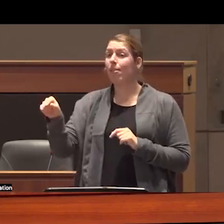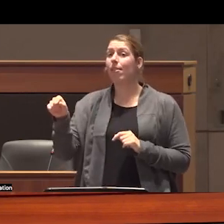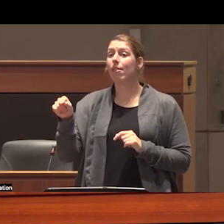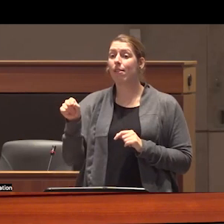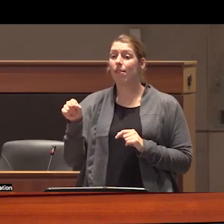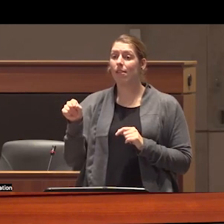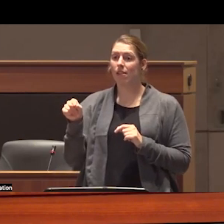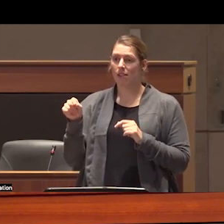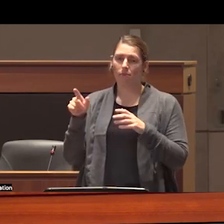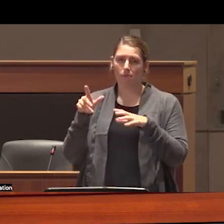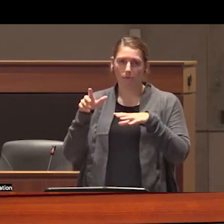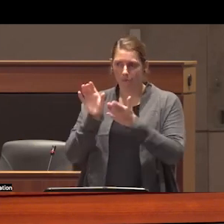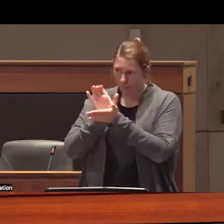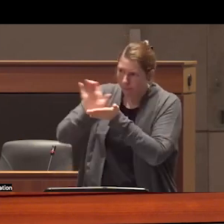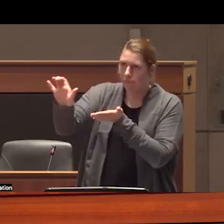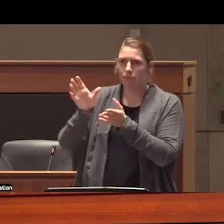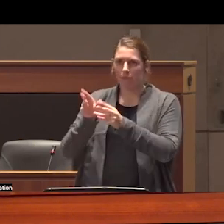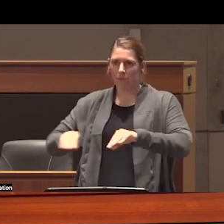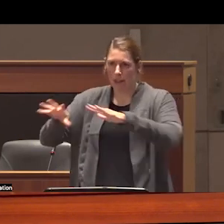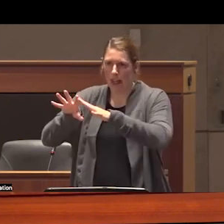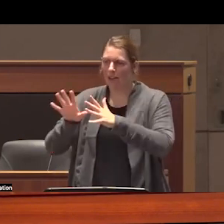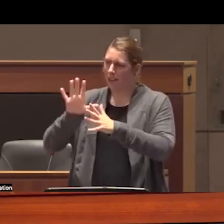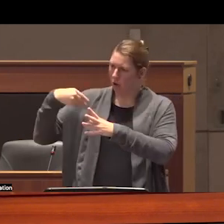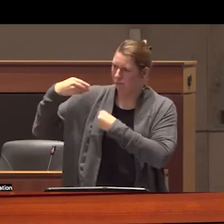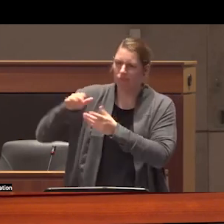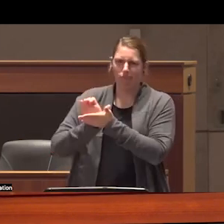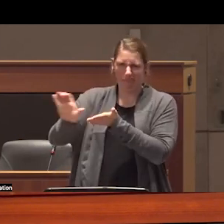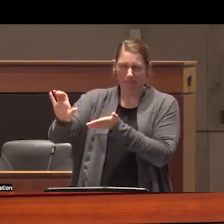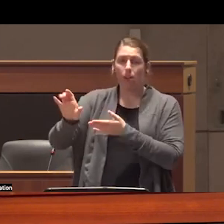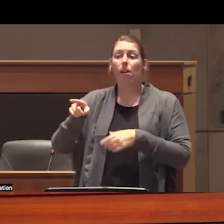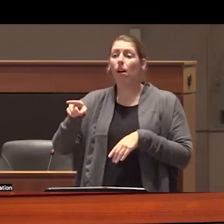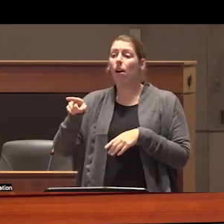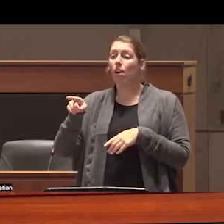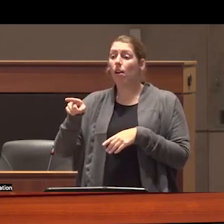dispossessed of their land and traditional ways of living would not diligently work the so-called